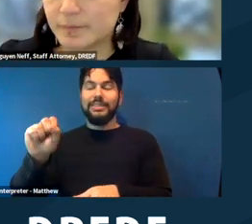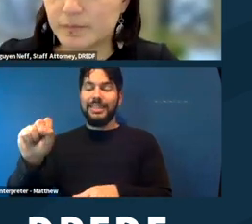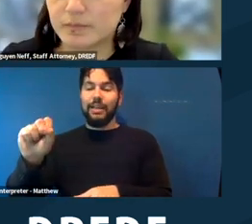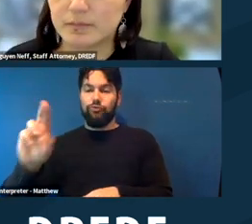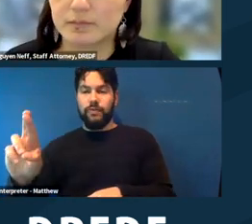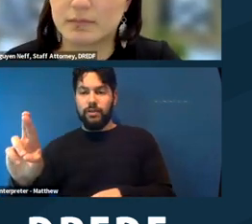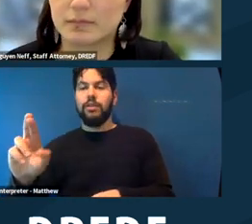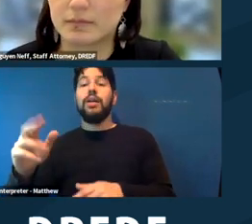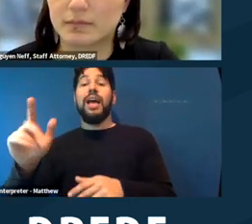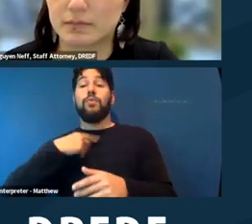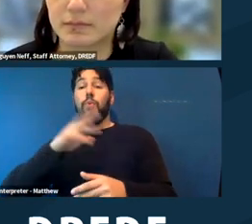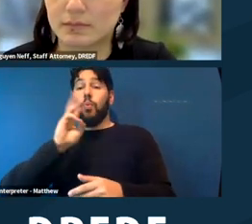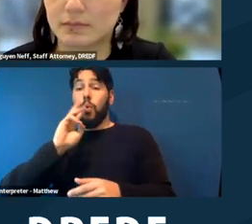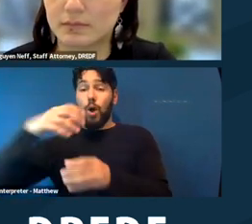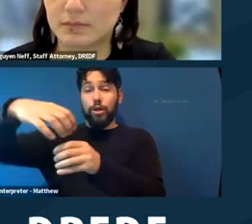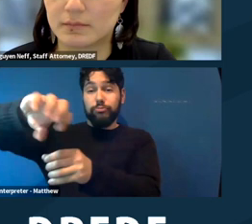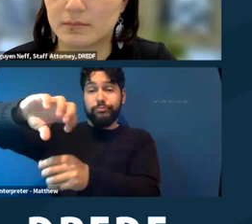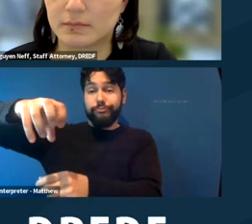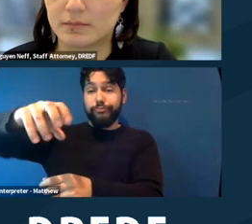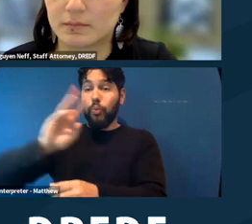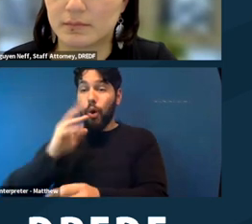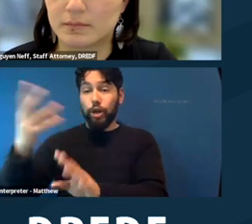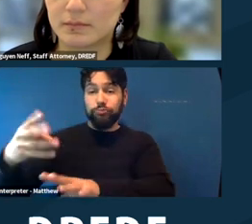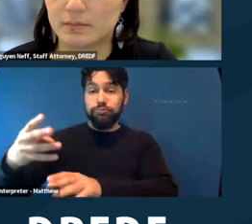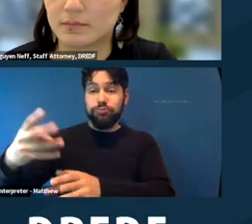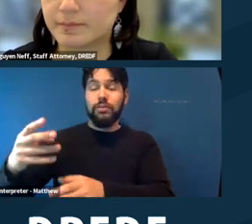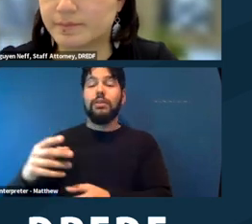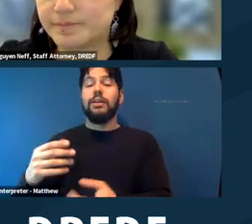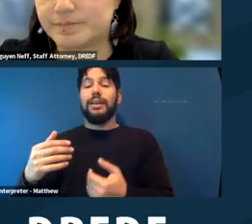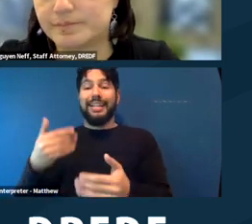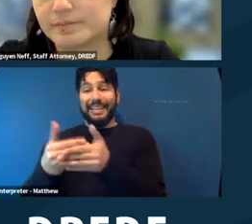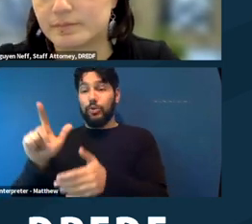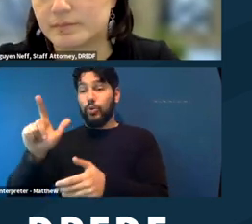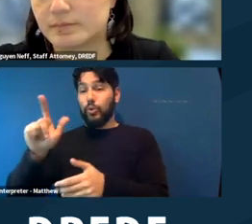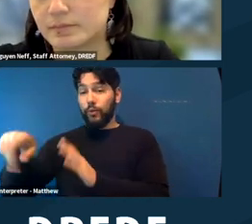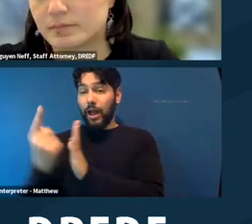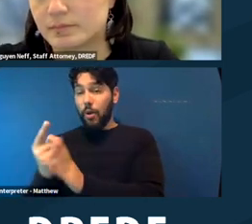nearby bathrooms, 24‑hour bathrooms, and a library and electricity.